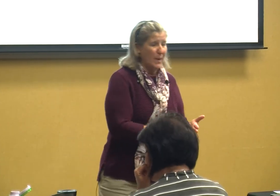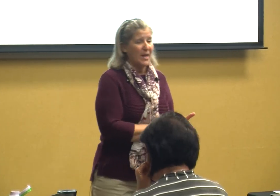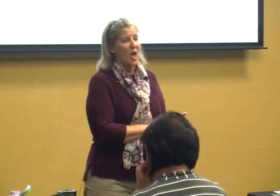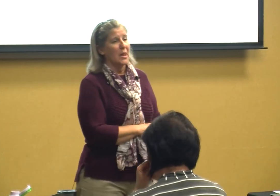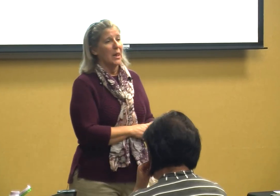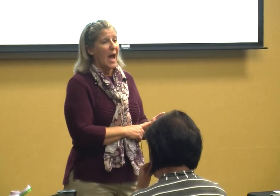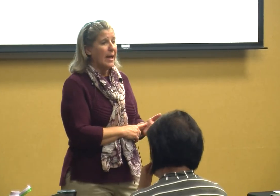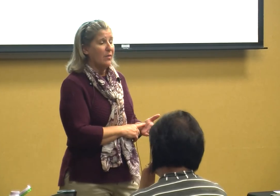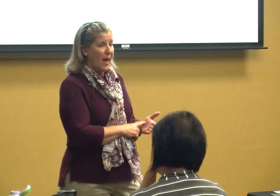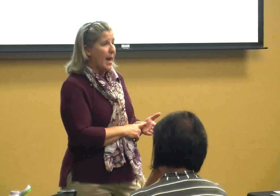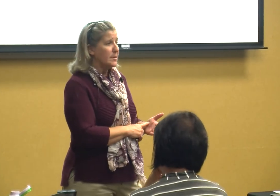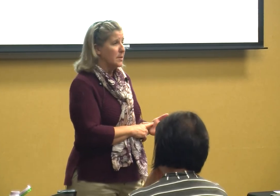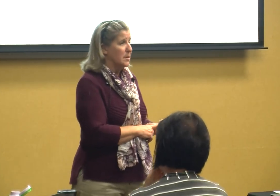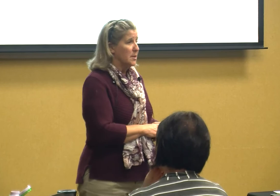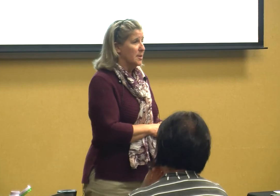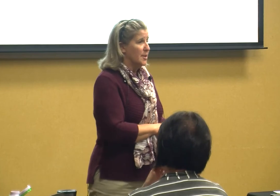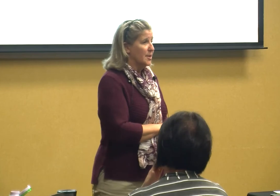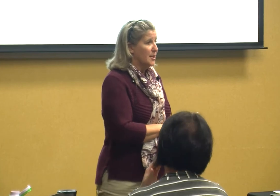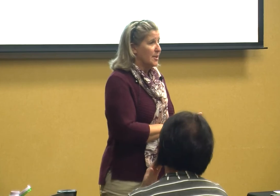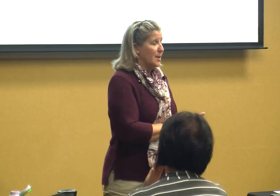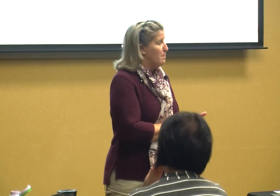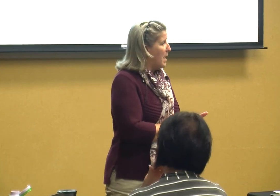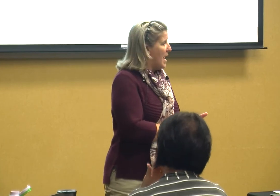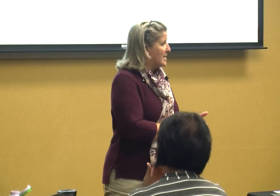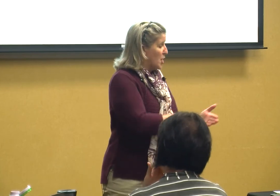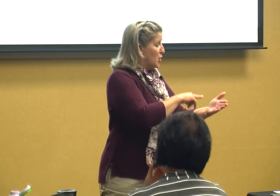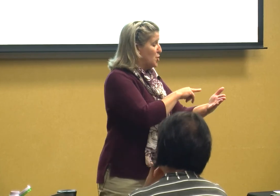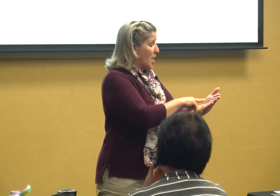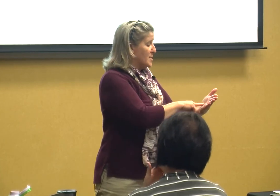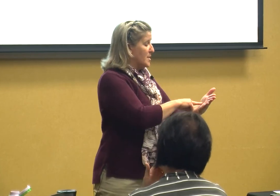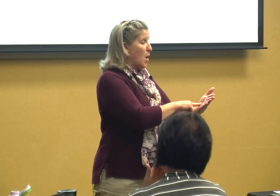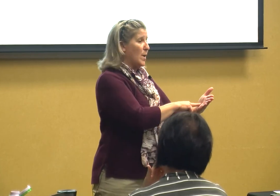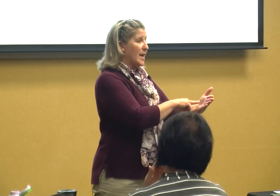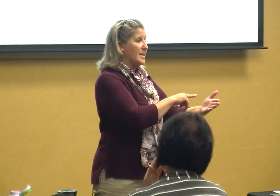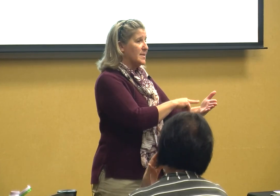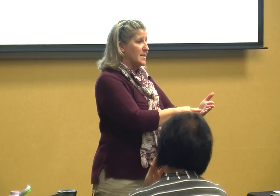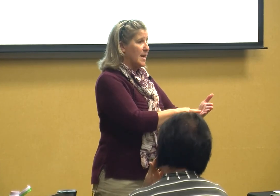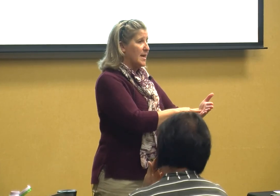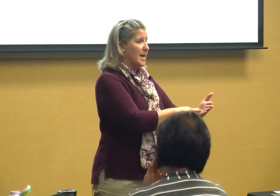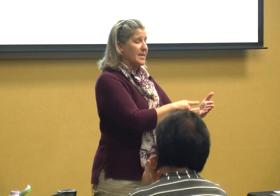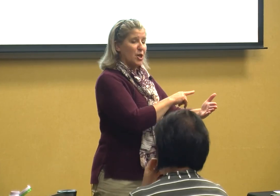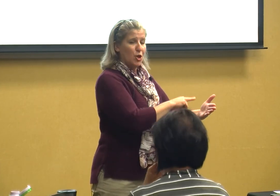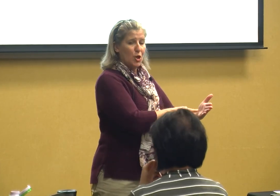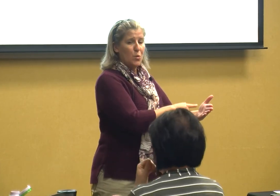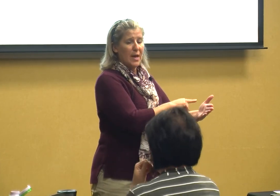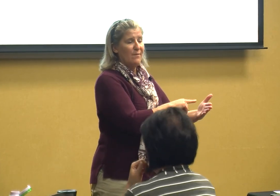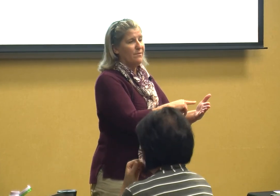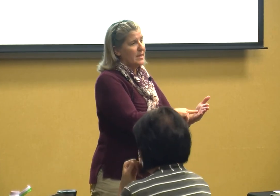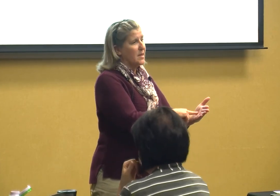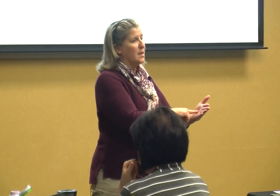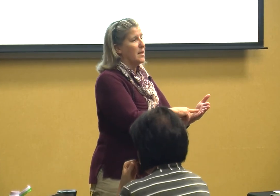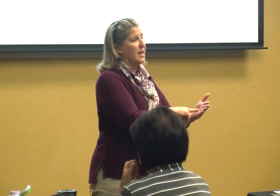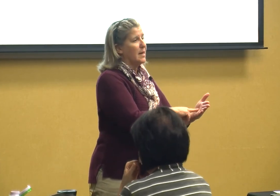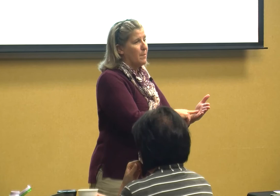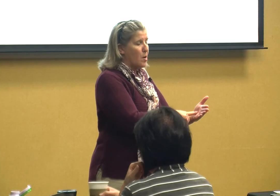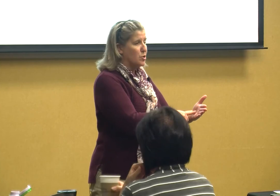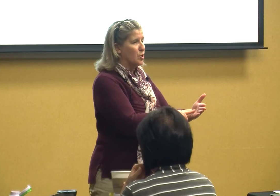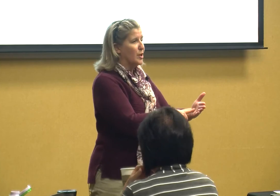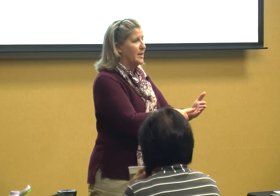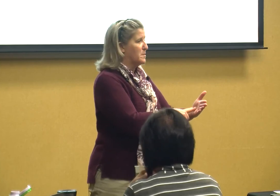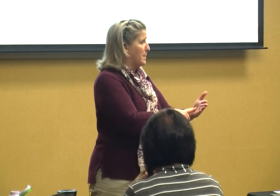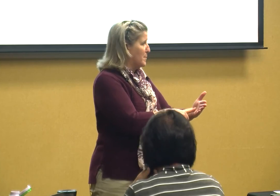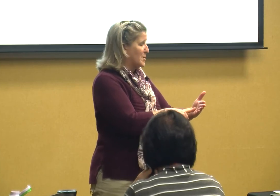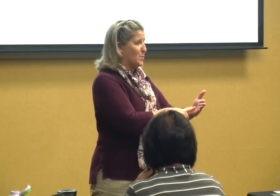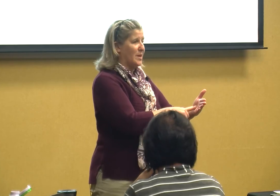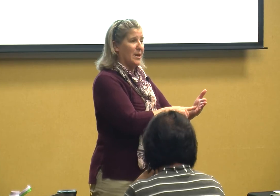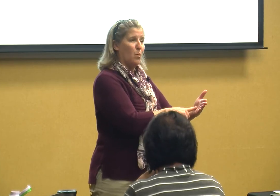may not like that but just knowing it seeing it you can physically emotionally spiritually and